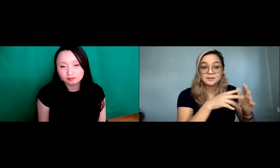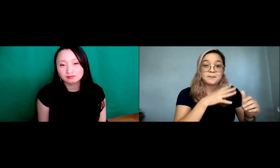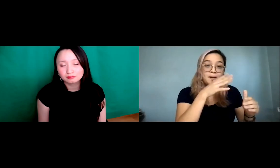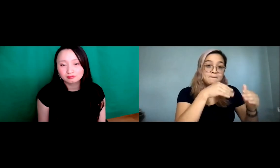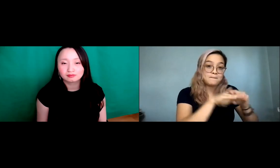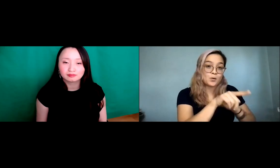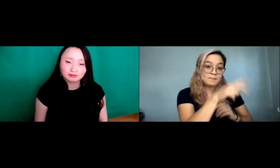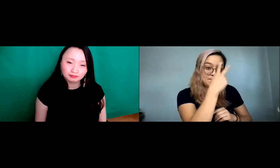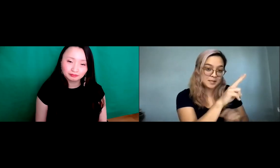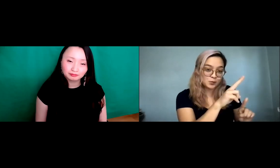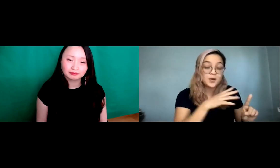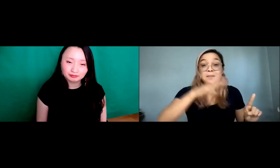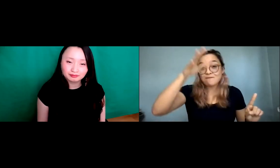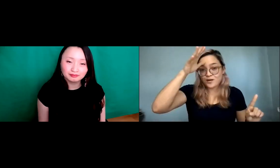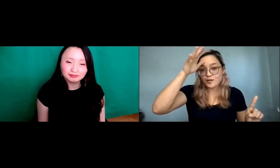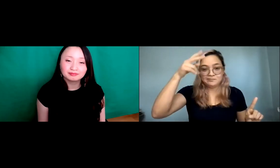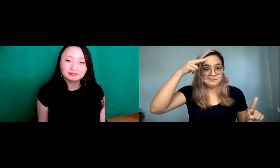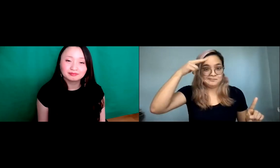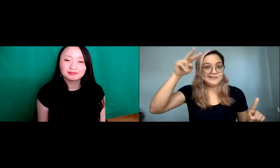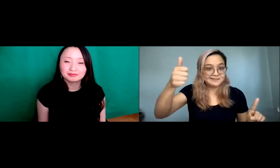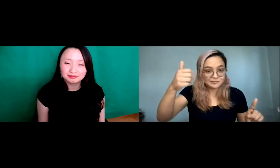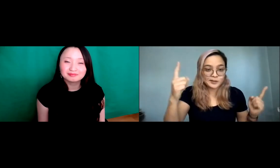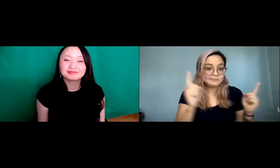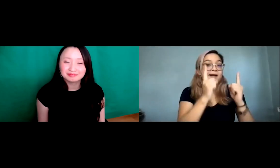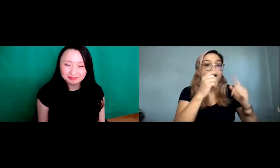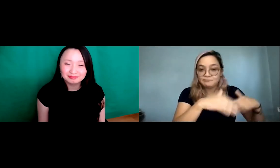Because of World War Two, that side of the family immigrated here.